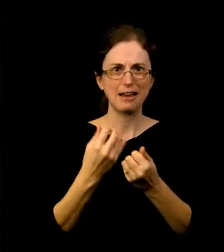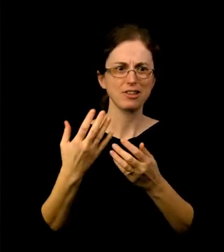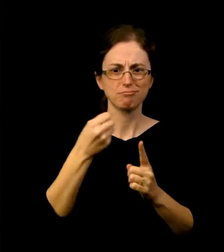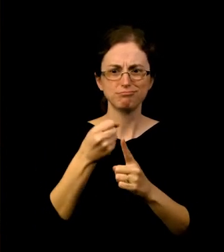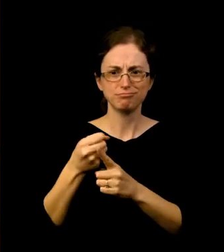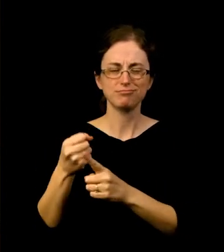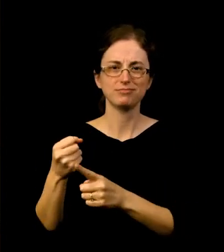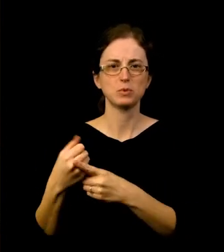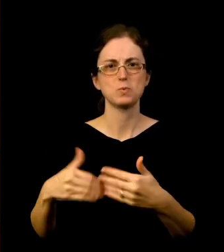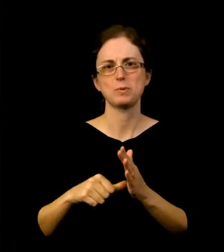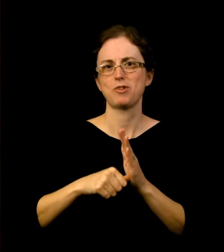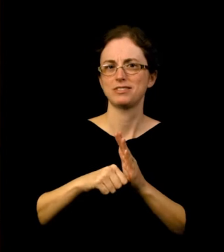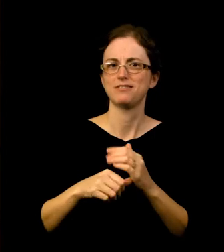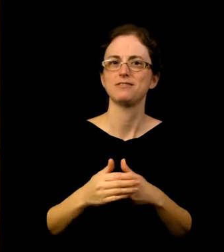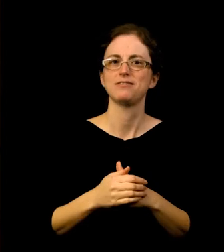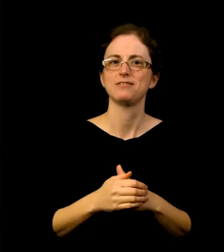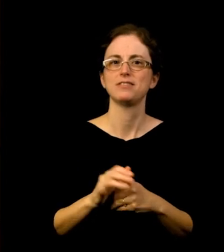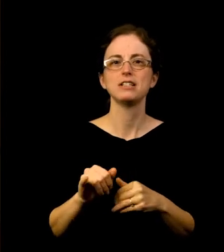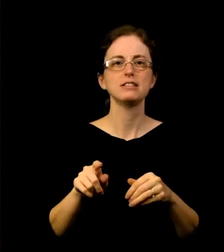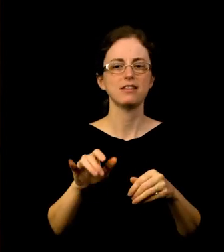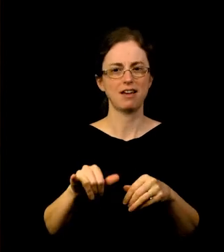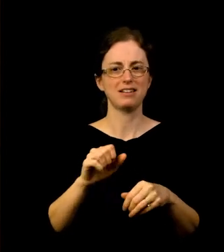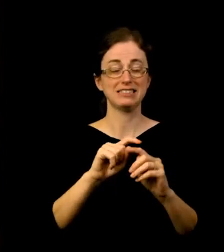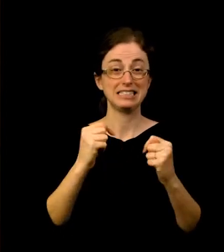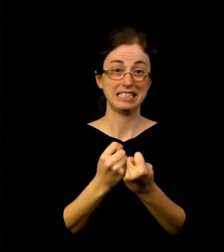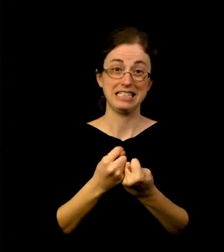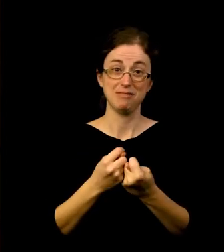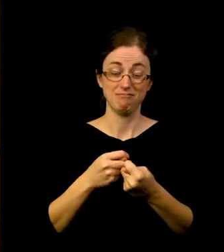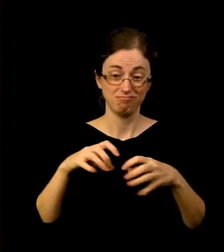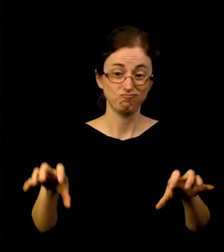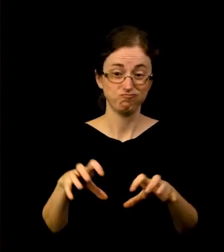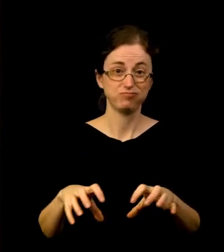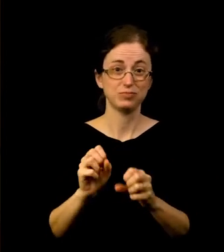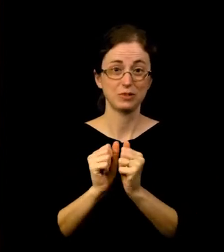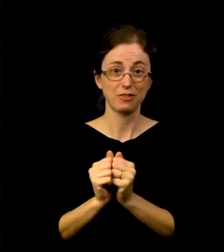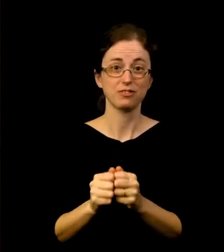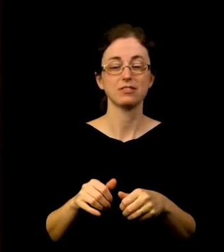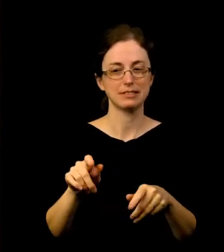that drives our finance and fundraising here at the Museum. Donations, grants, relief